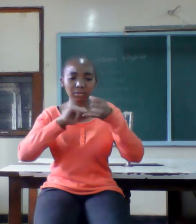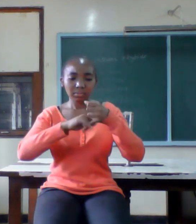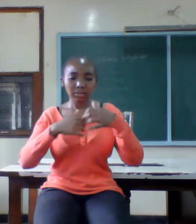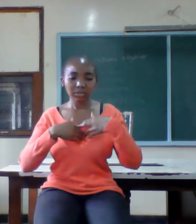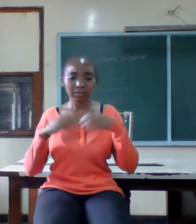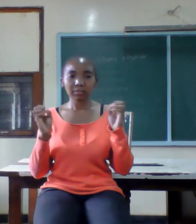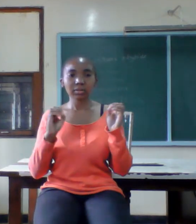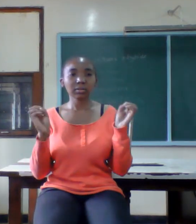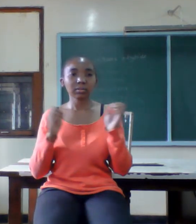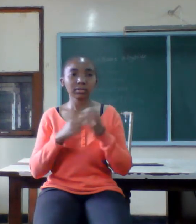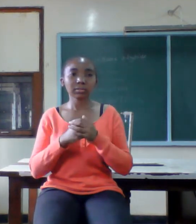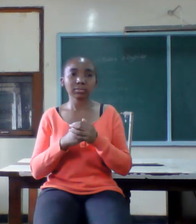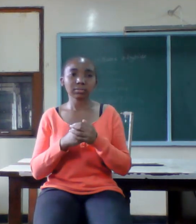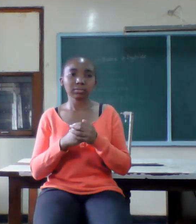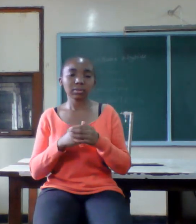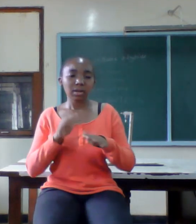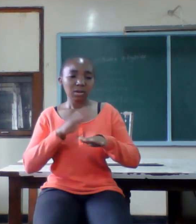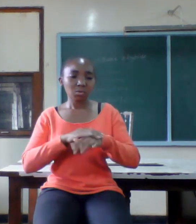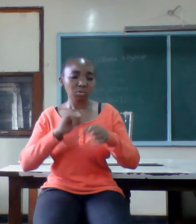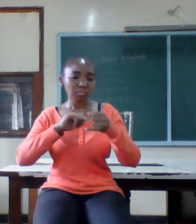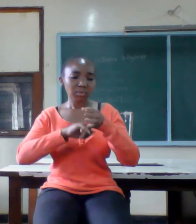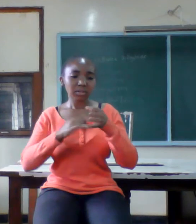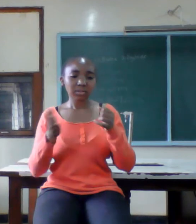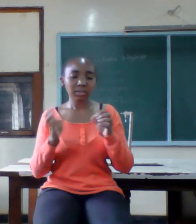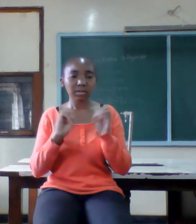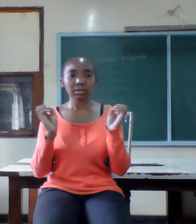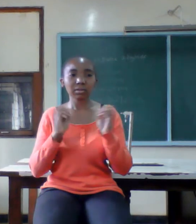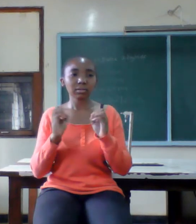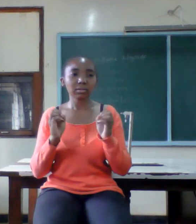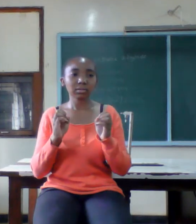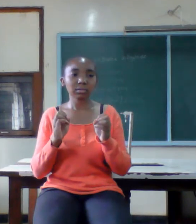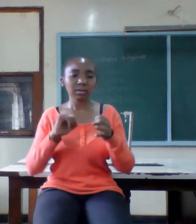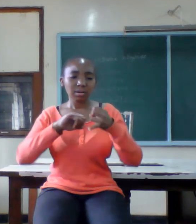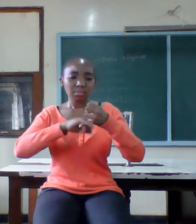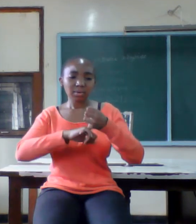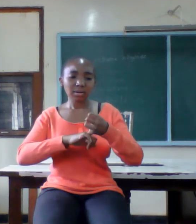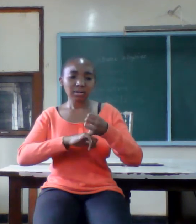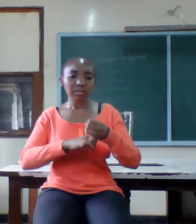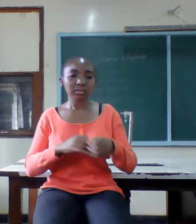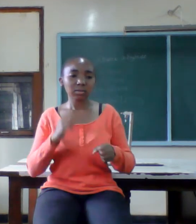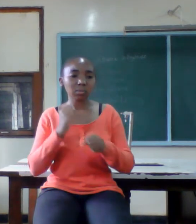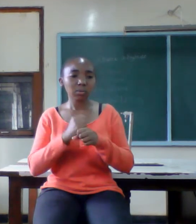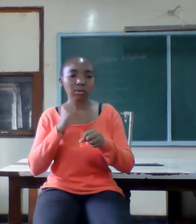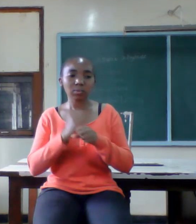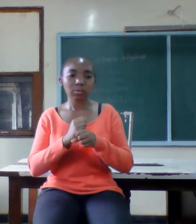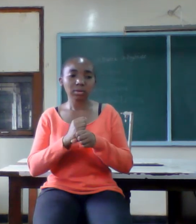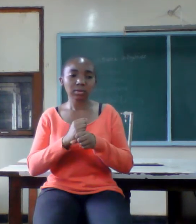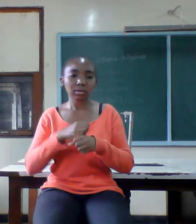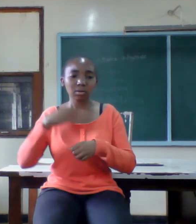is no ready-made marriage marriage is hard work volunteer yourself to have busy on it